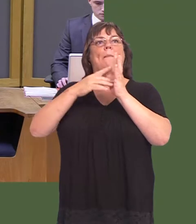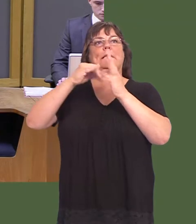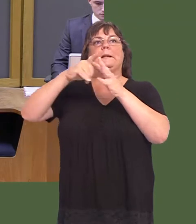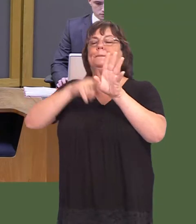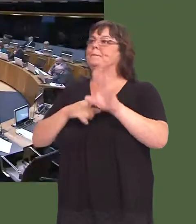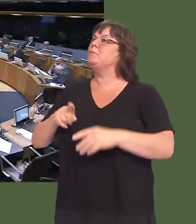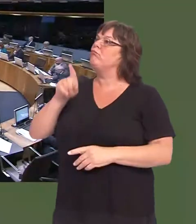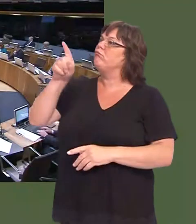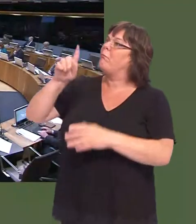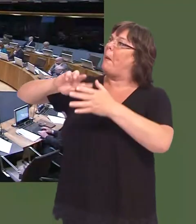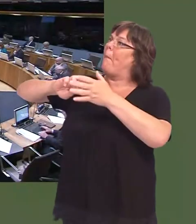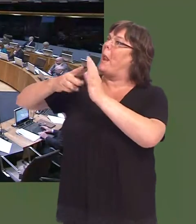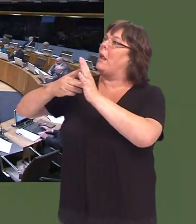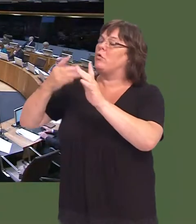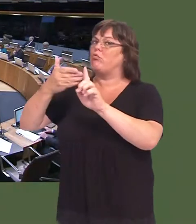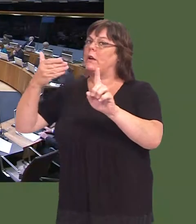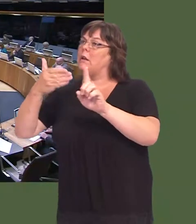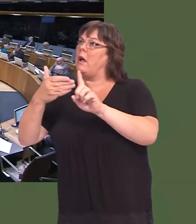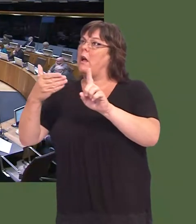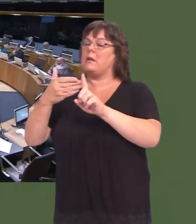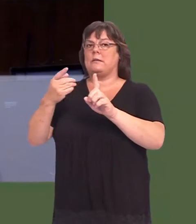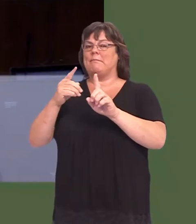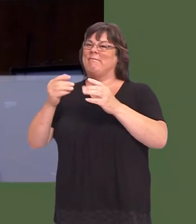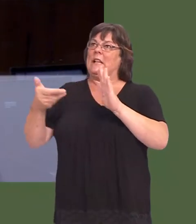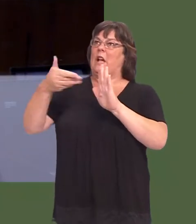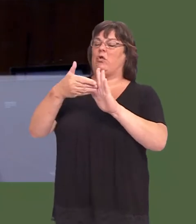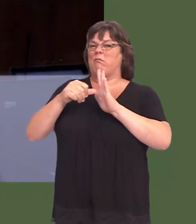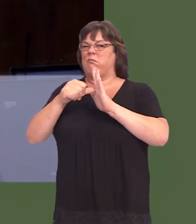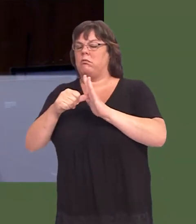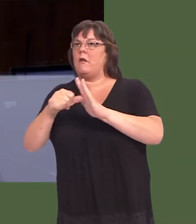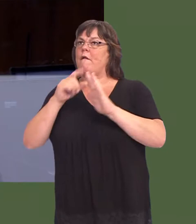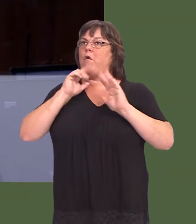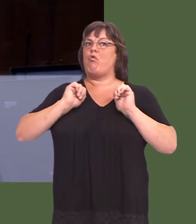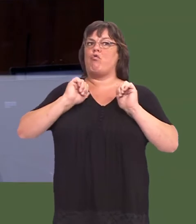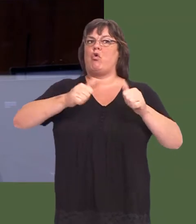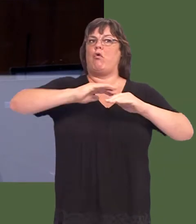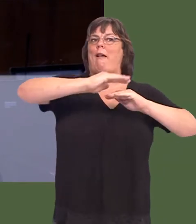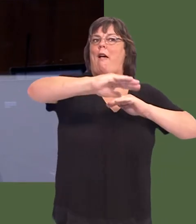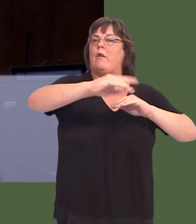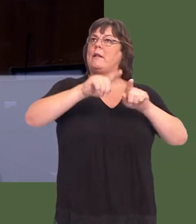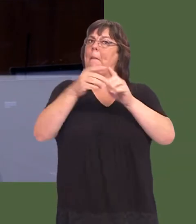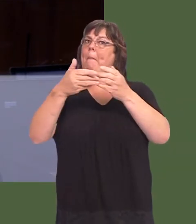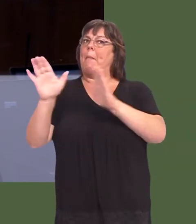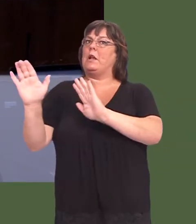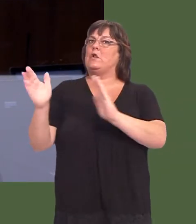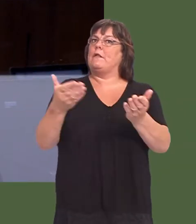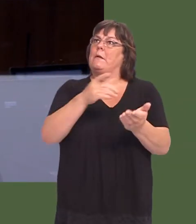What plans does the First Minister have to recognise the additional challenges of delivering public services in rural areas in the distribution of local government funding?